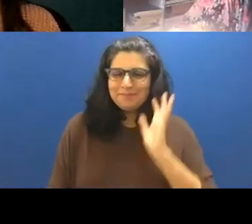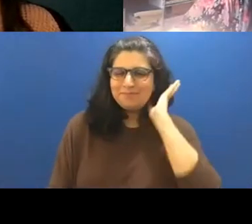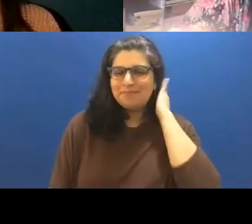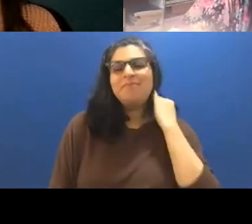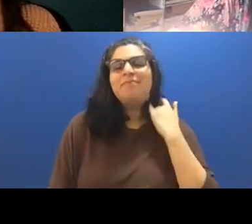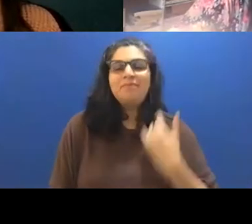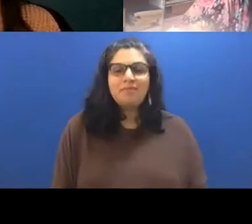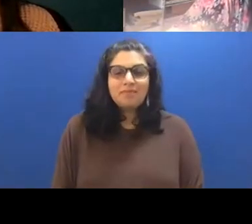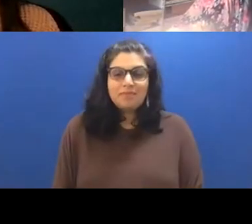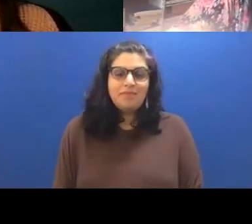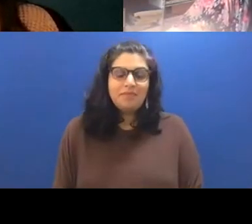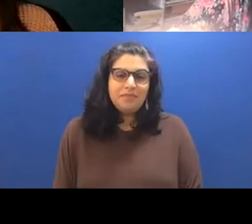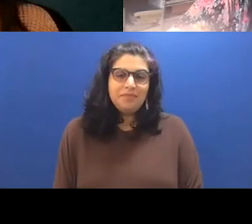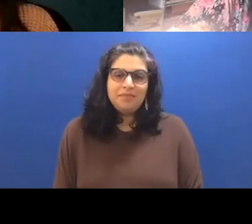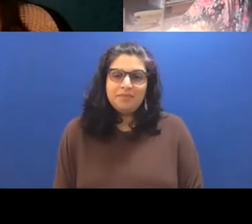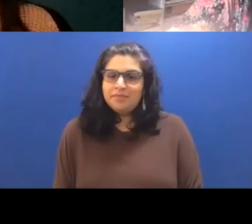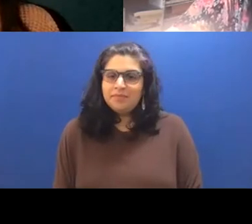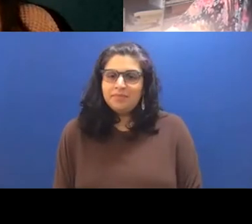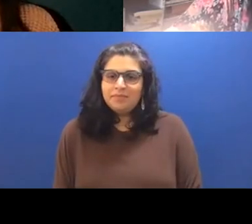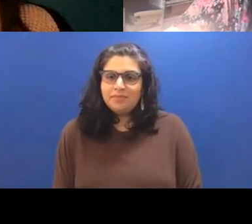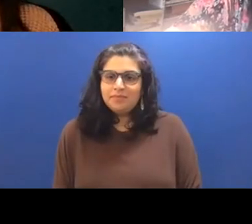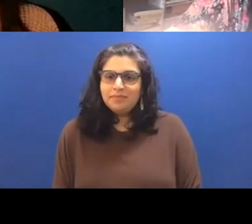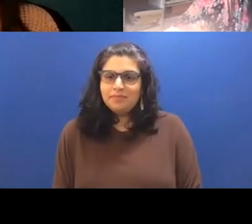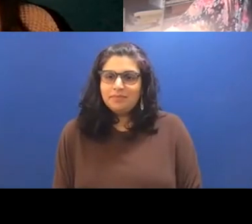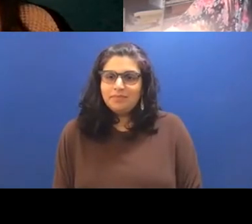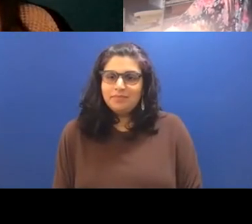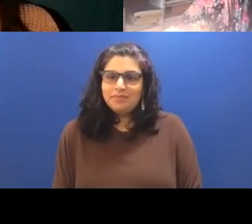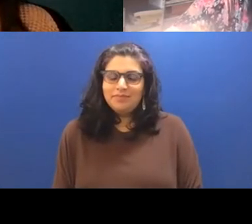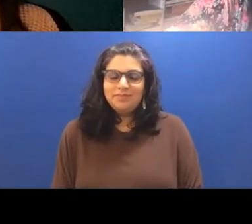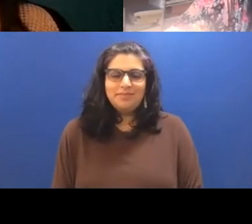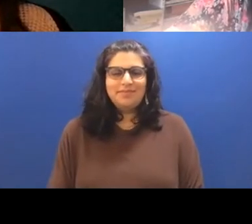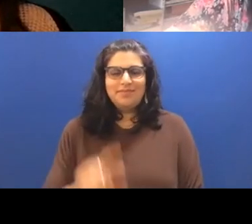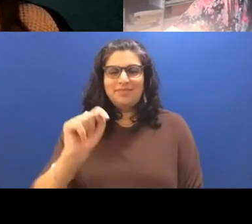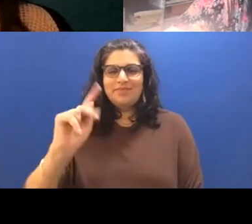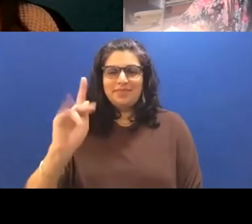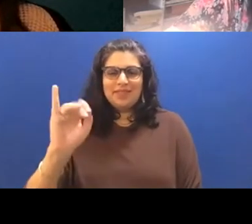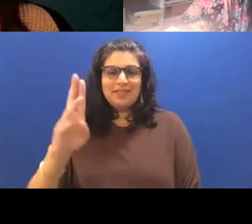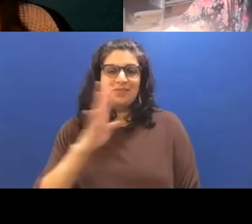Unknown Speaker That's so beautiful, Kyle, I could, I don't